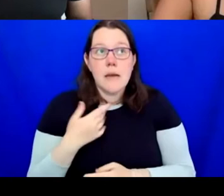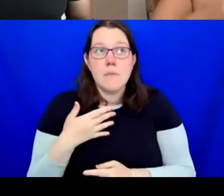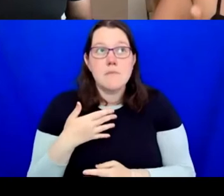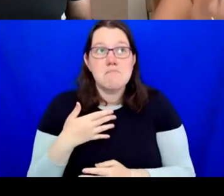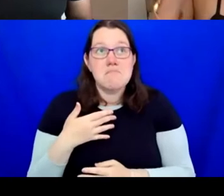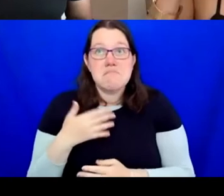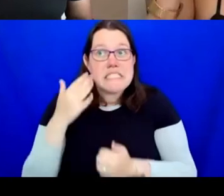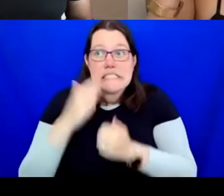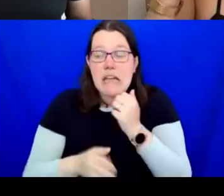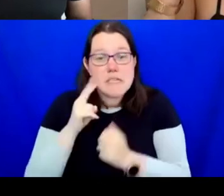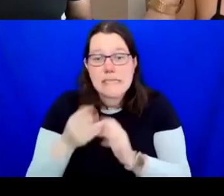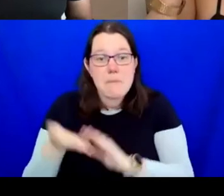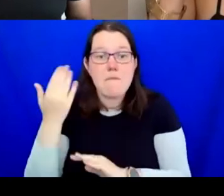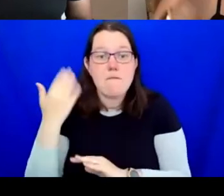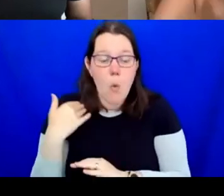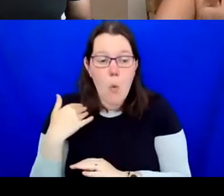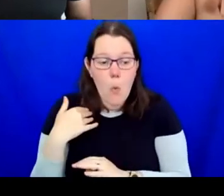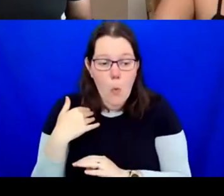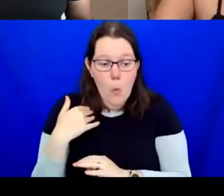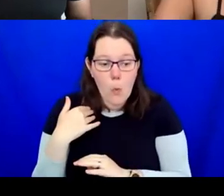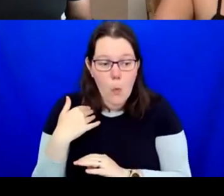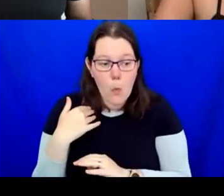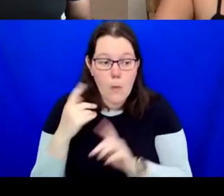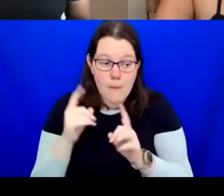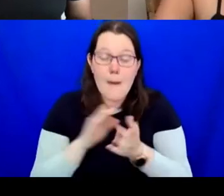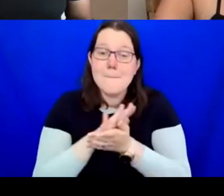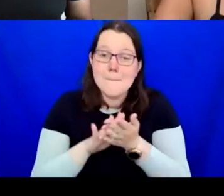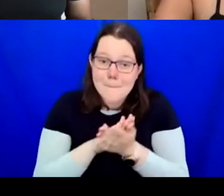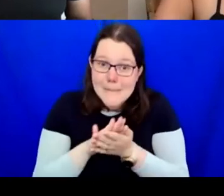And also, it allowed me to then propose the Social Justice Curriculum which is